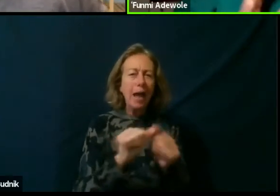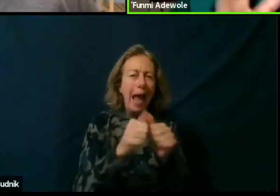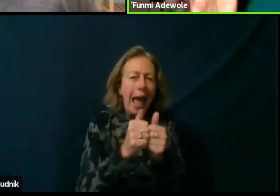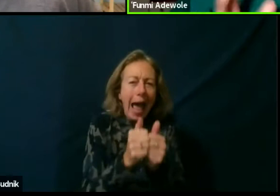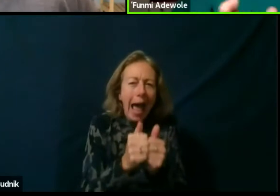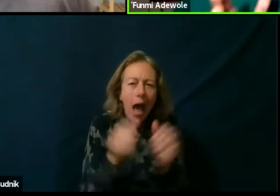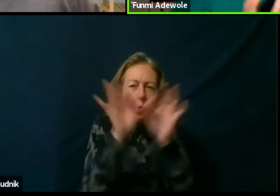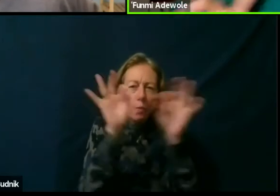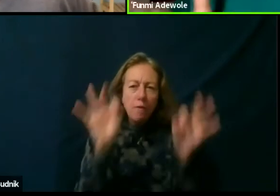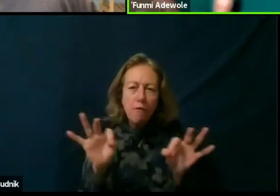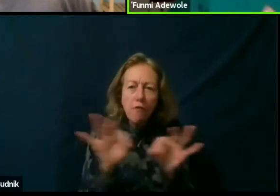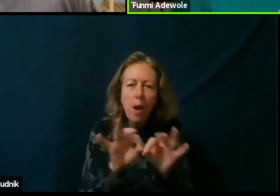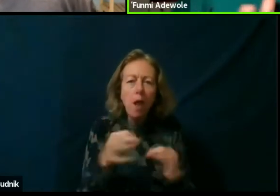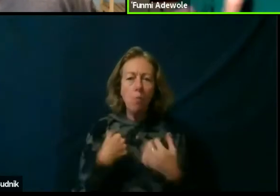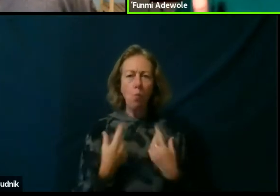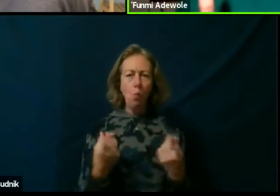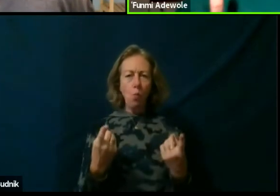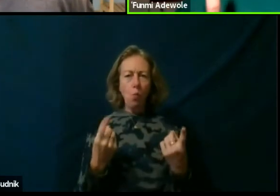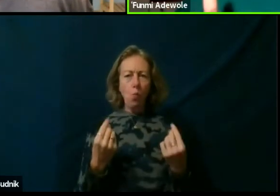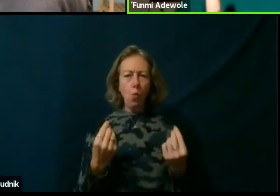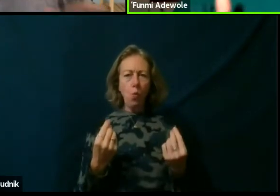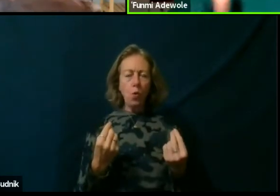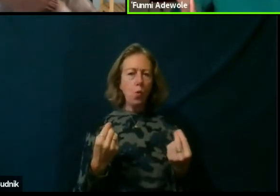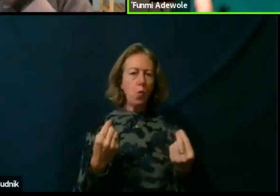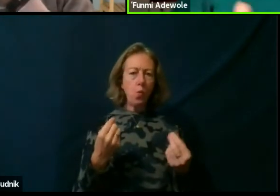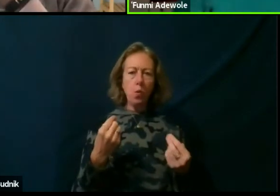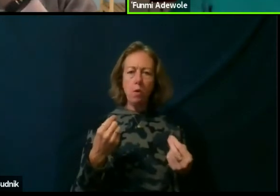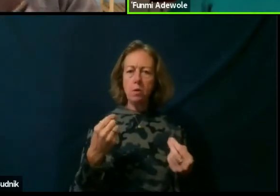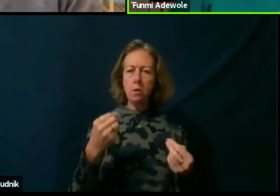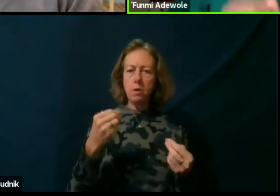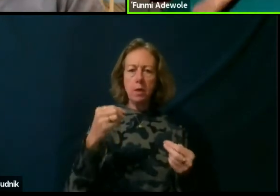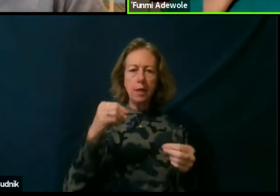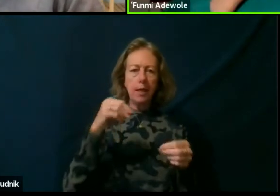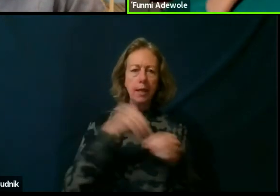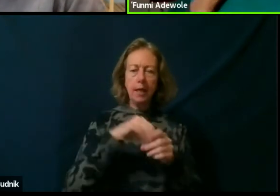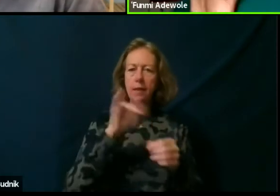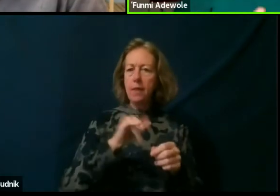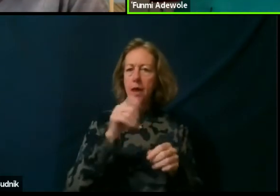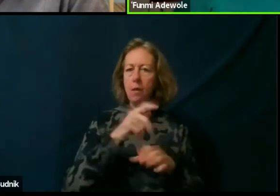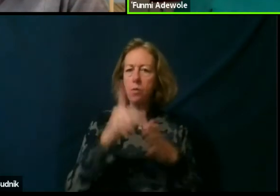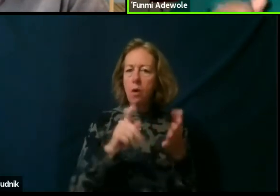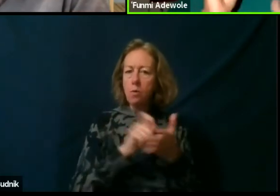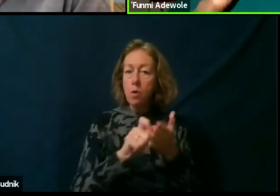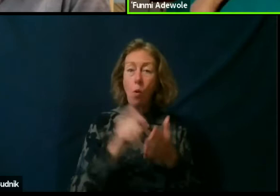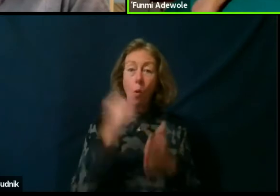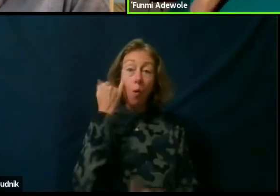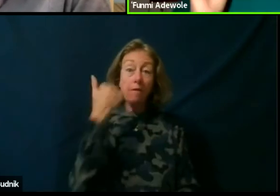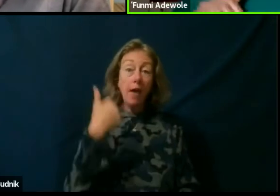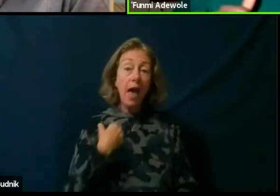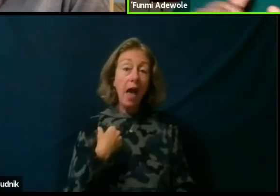What do we put in the program notes? Or, if we are gonna have a Q&A,